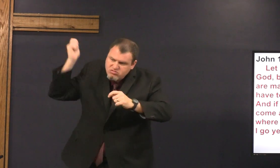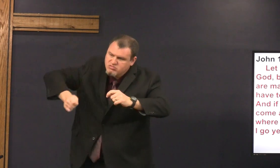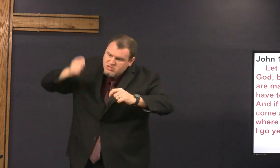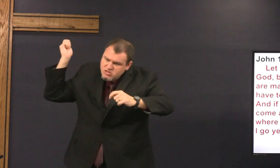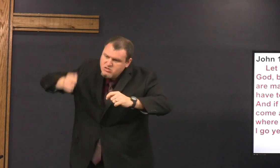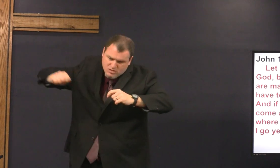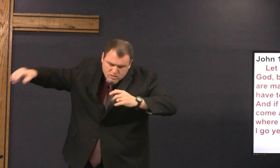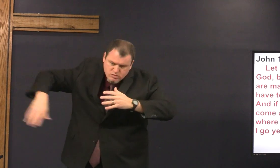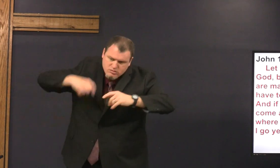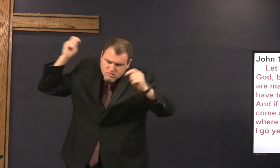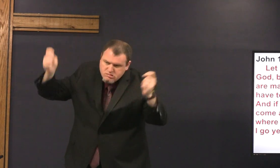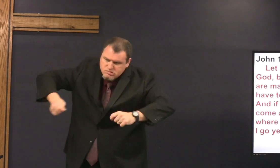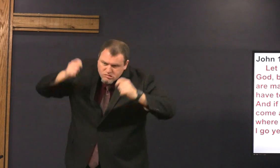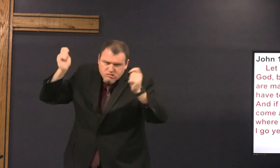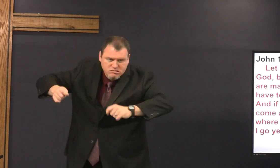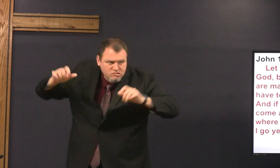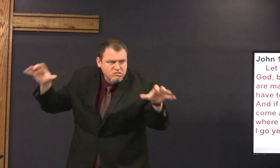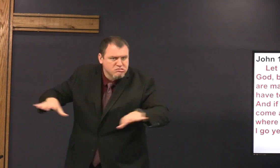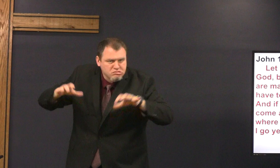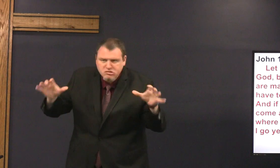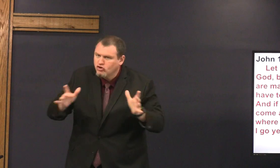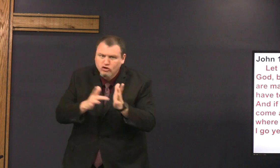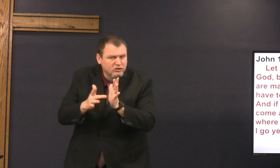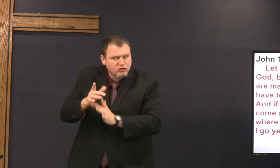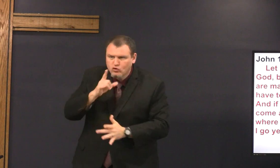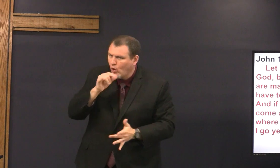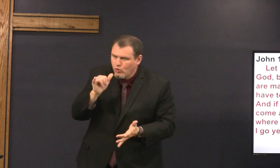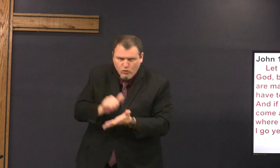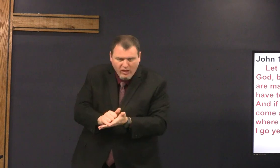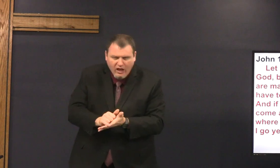Jesus is not going to be hard at work adding more rooms onto the mansion